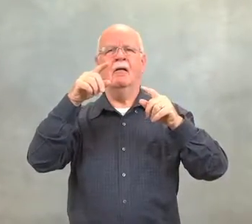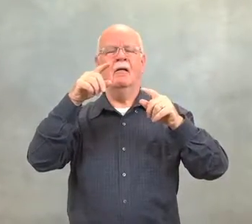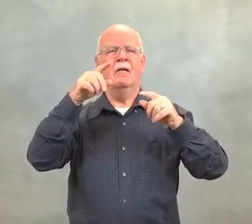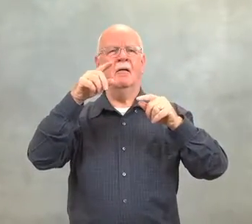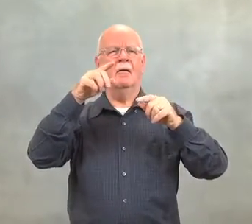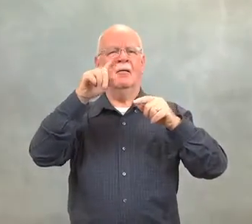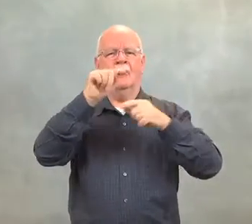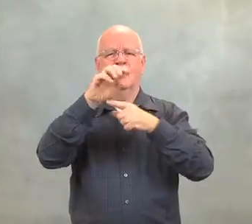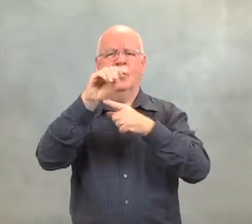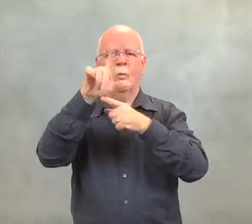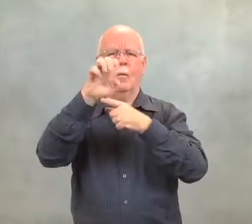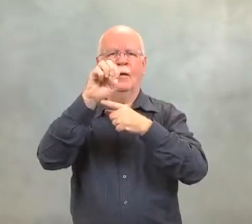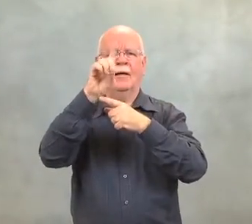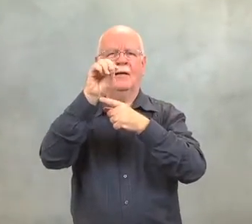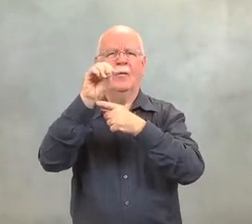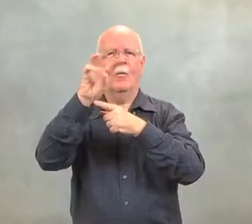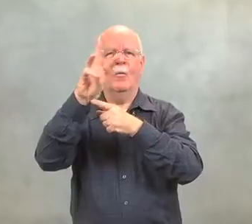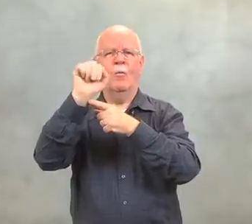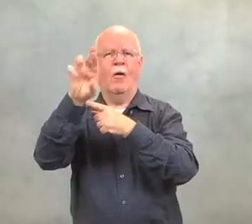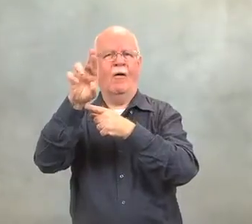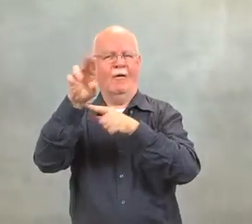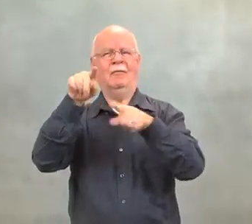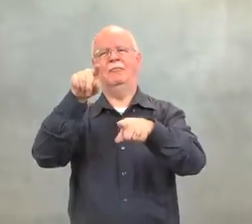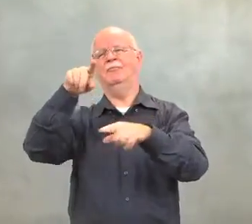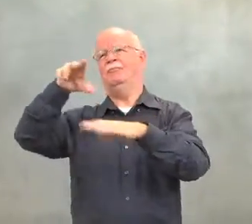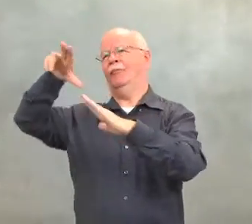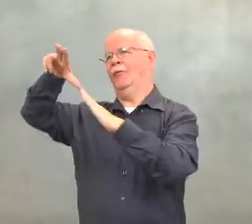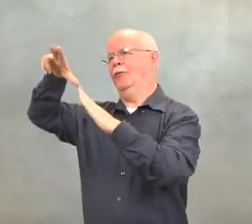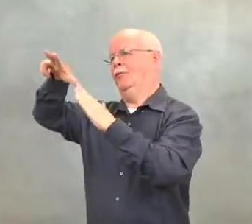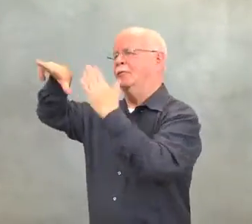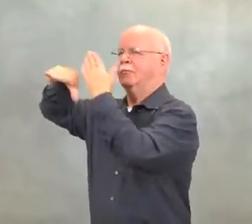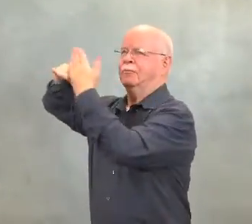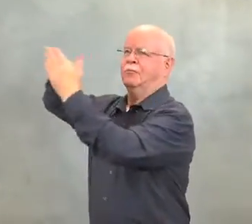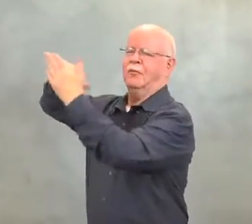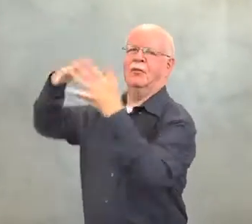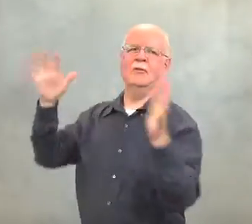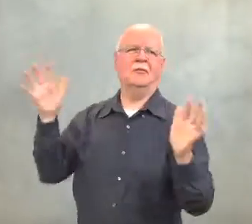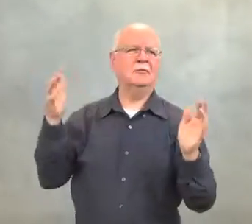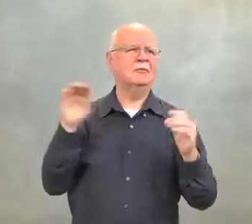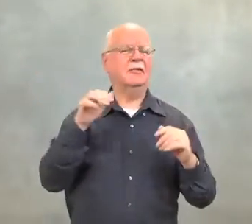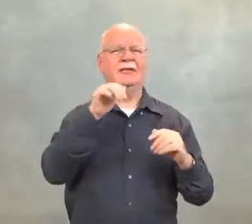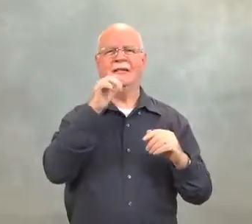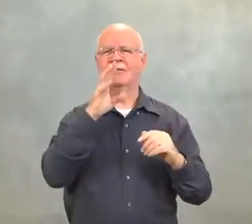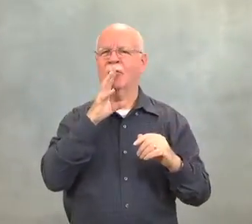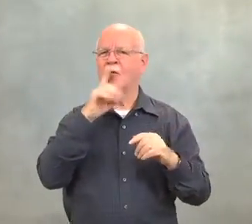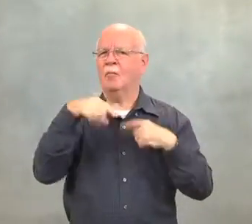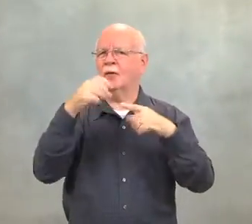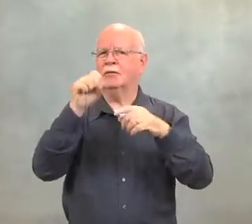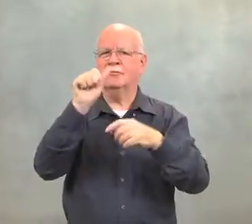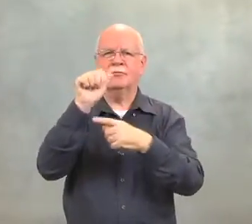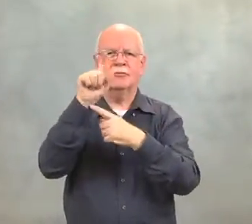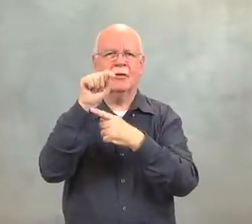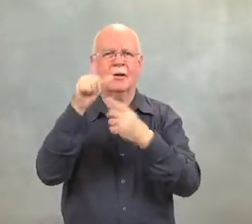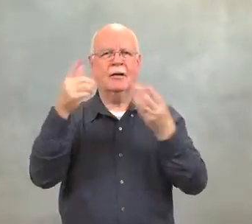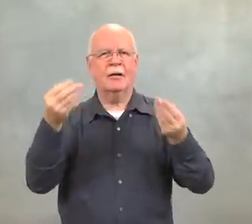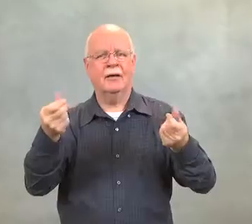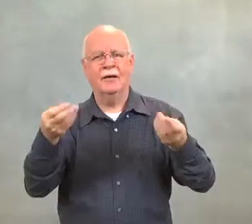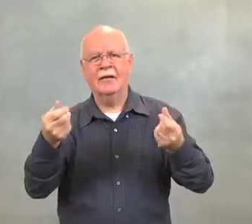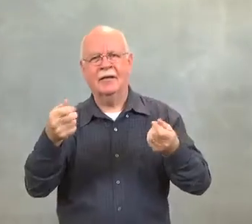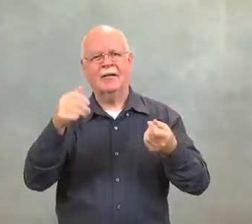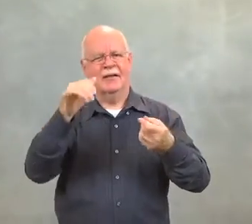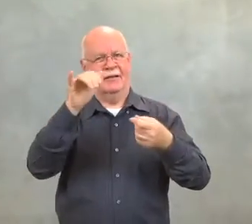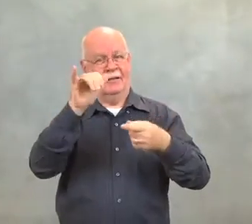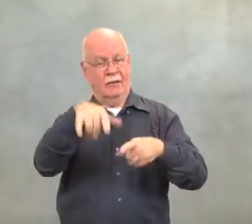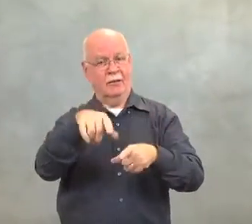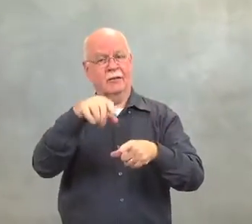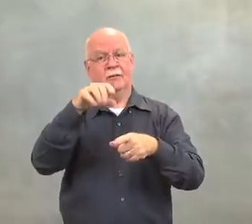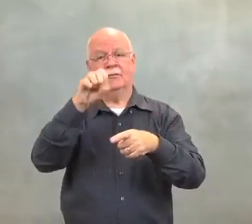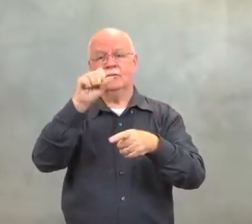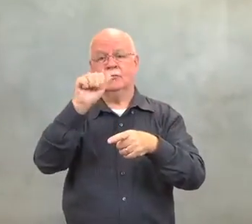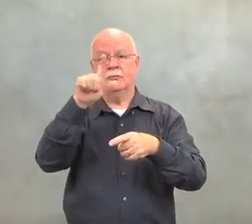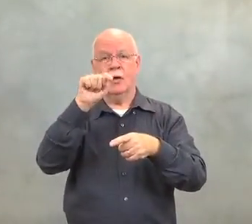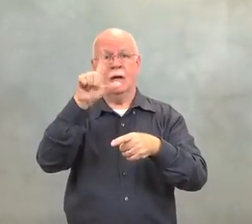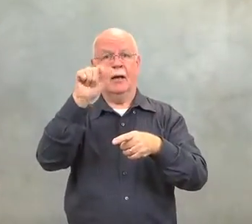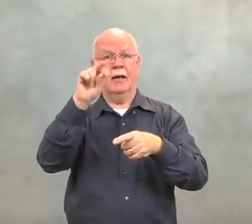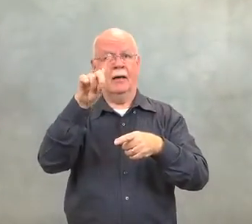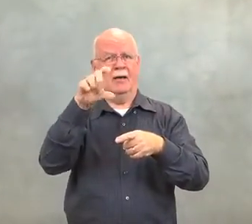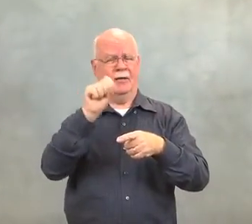Usually only the Toledo War and the upper peninsula addition are mentioned.